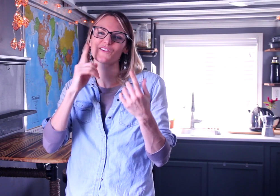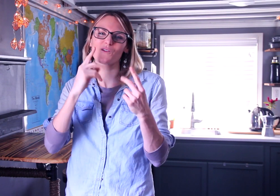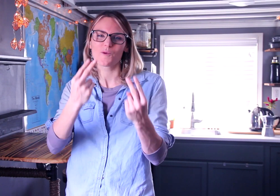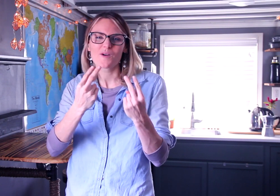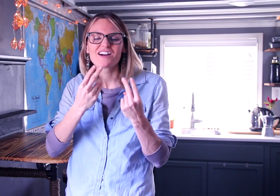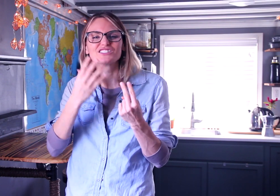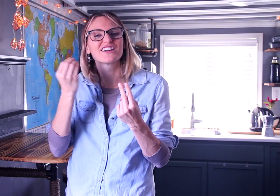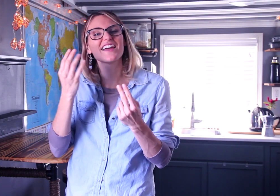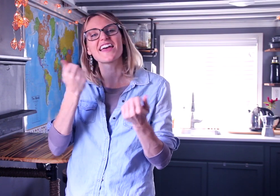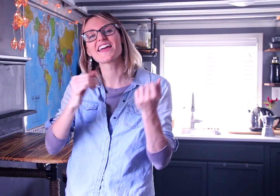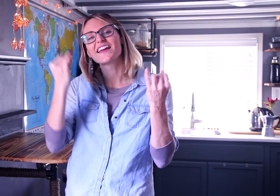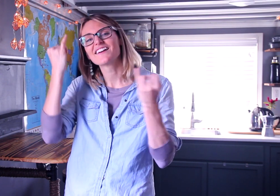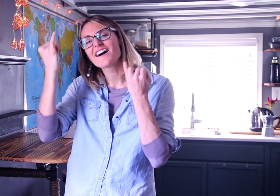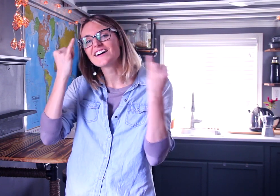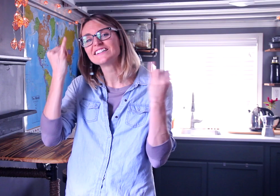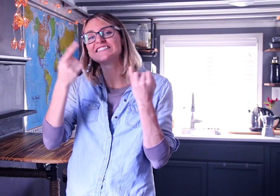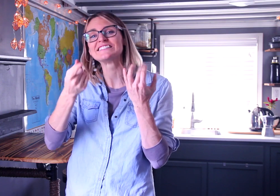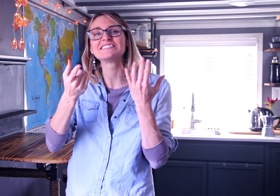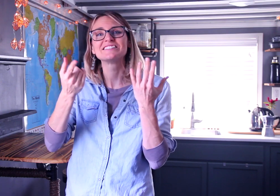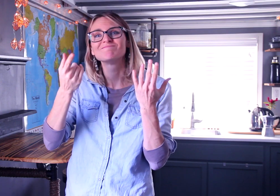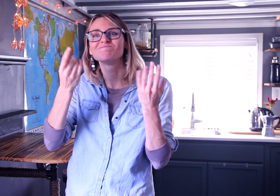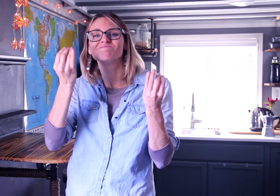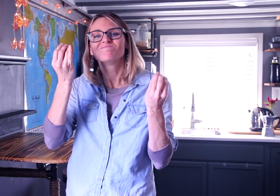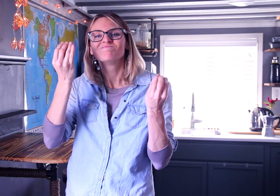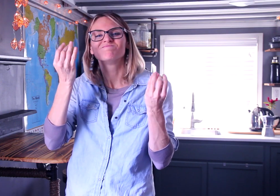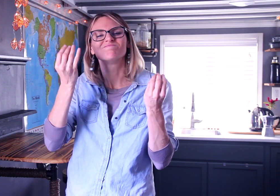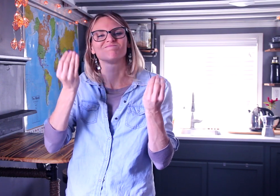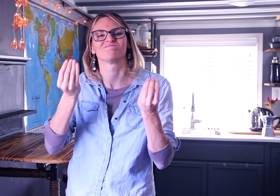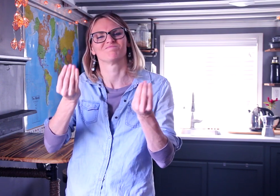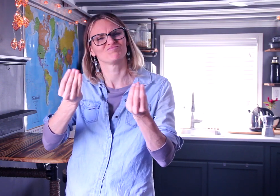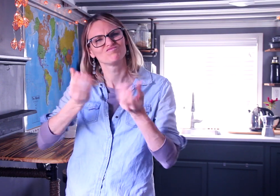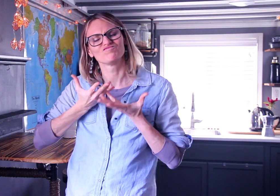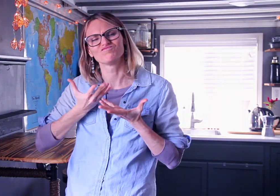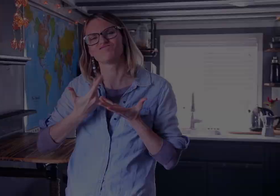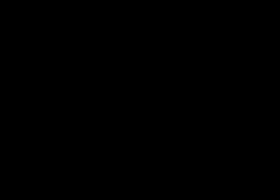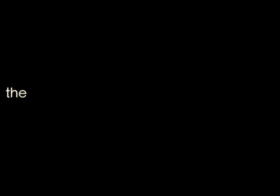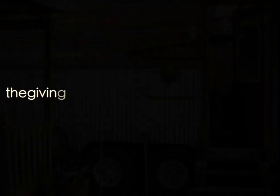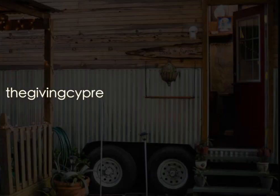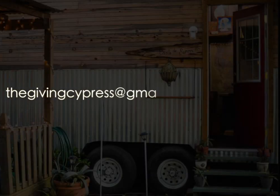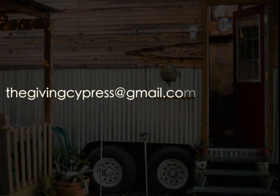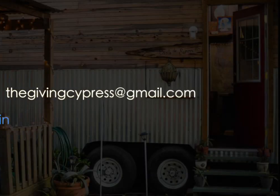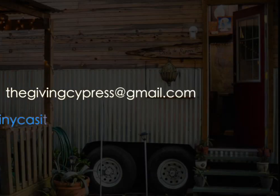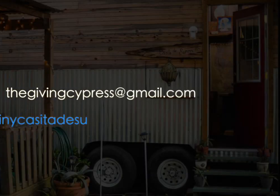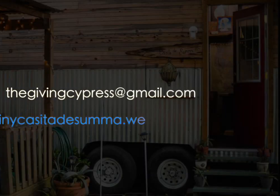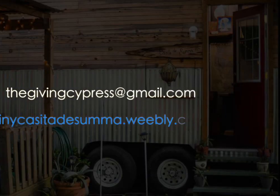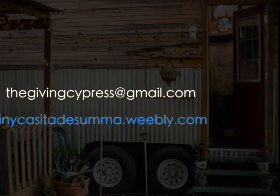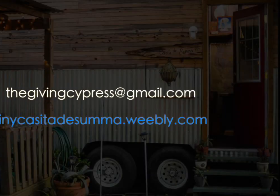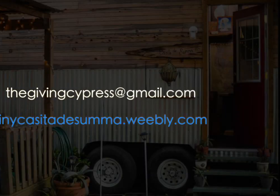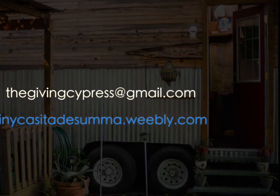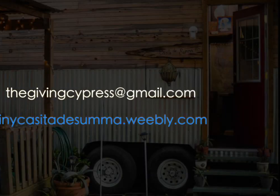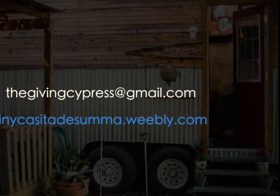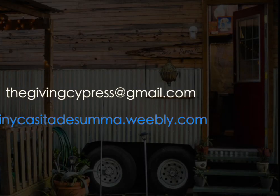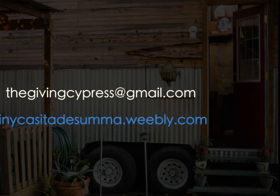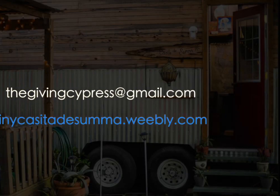Thanks for watching! If you have any ideas, please let me know.